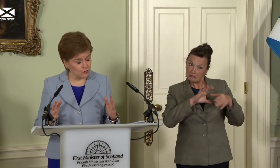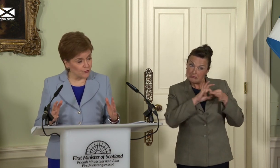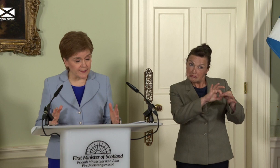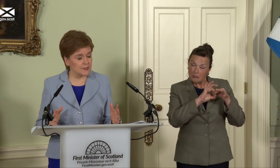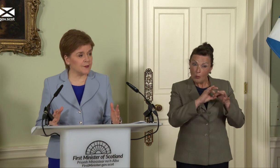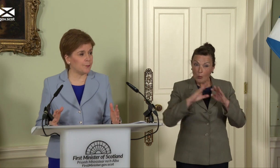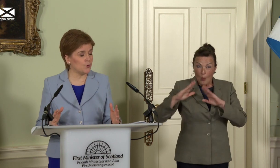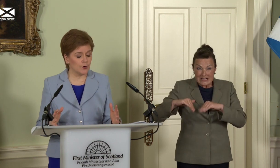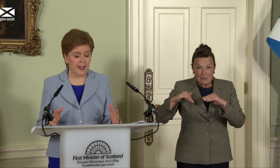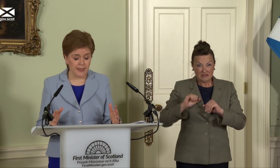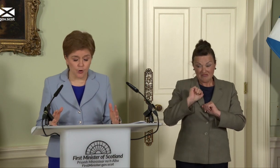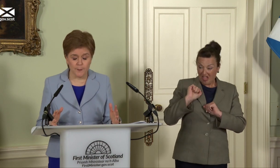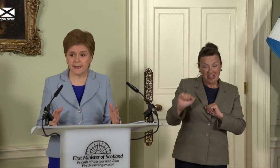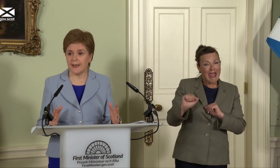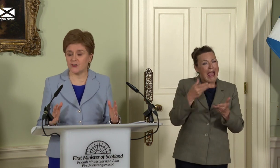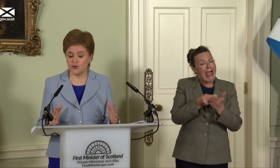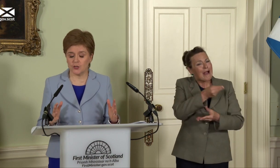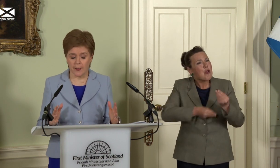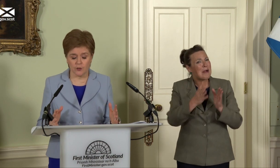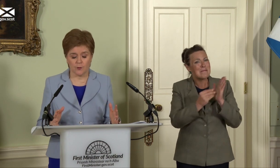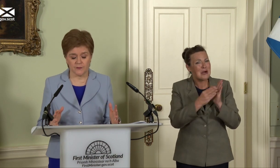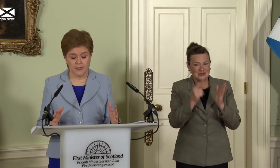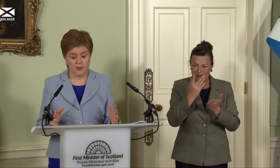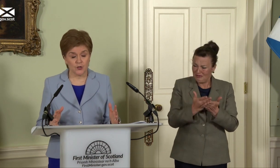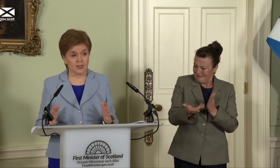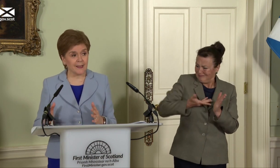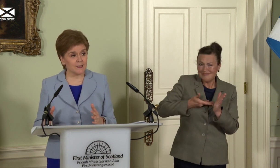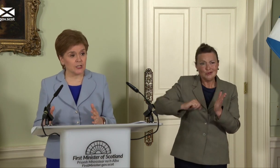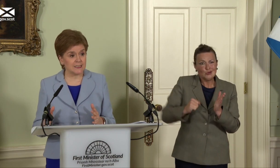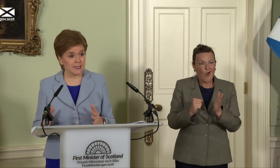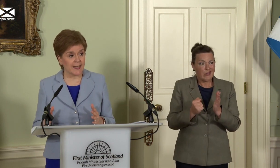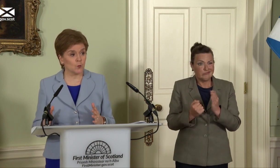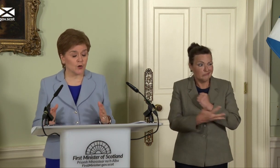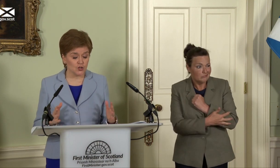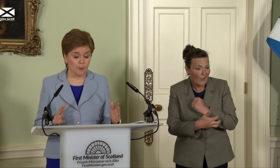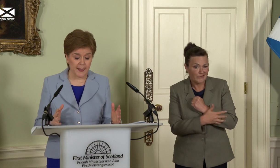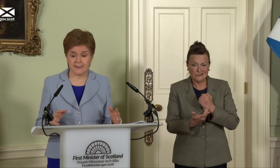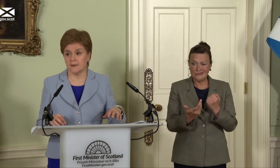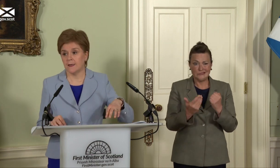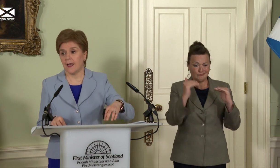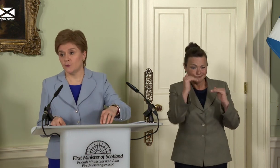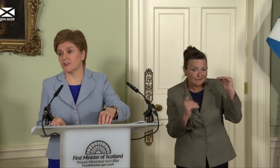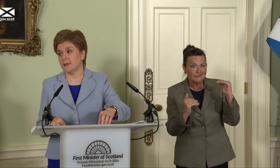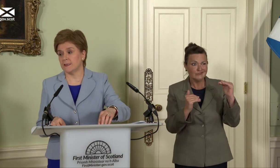relatively poor economic and social outcomes which are likely to get worse, not better, outside